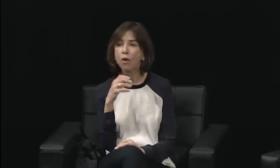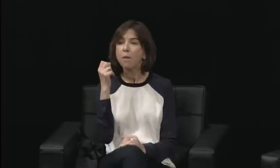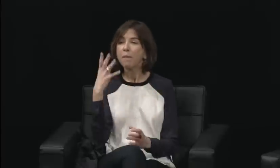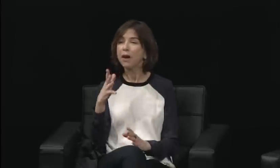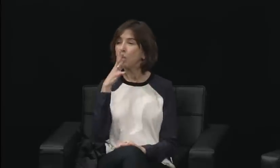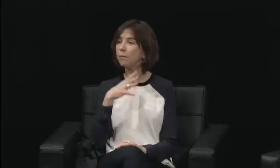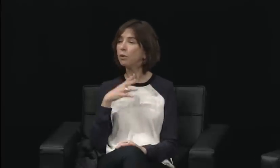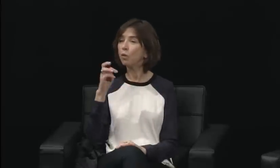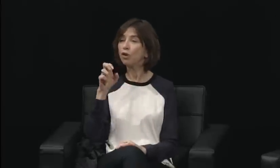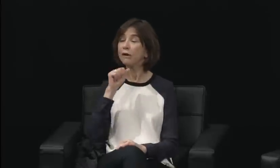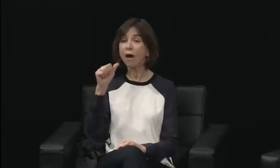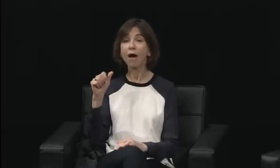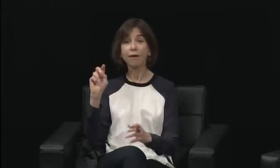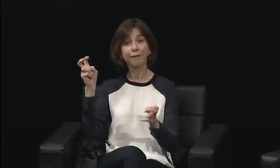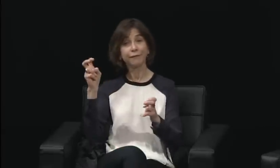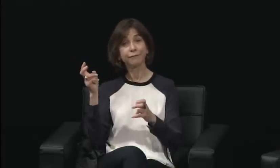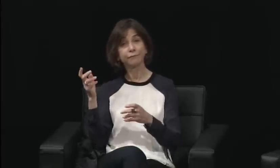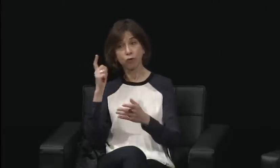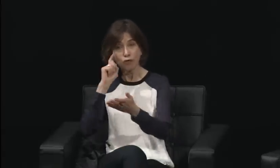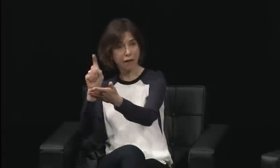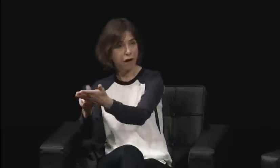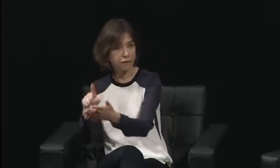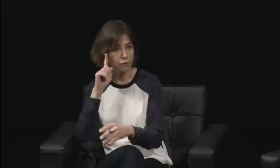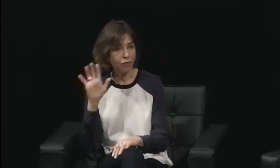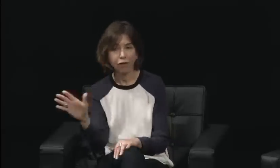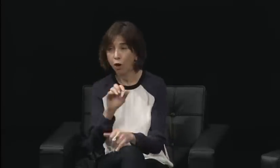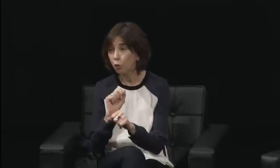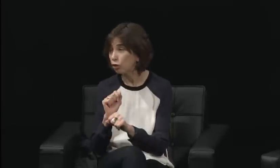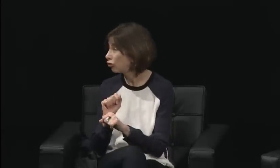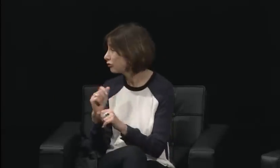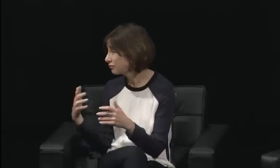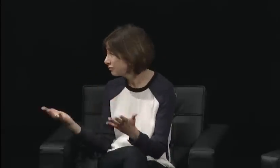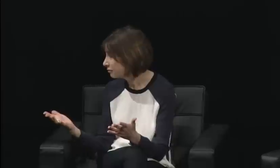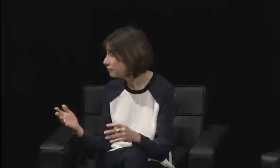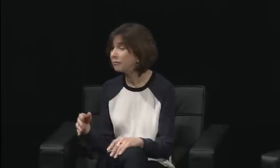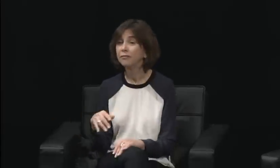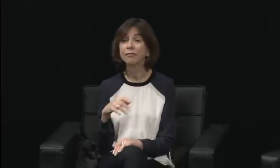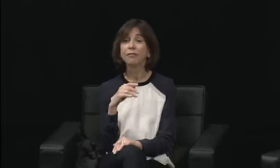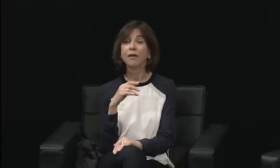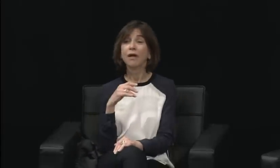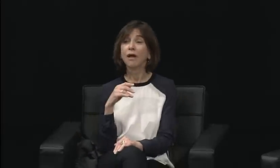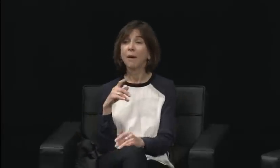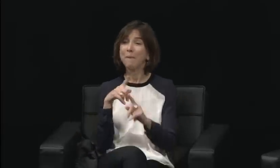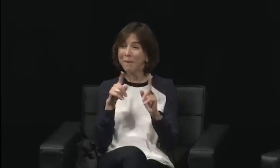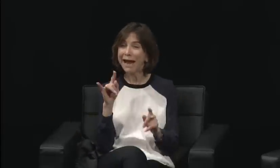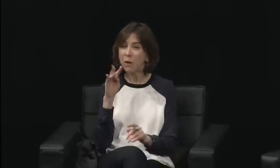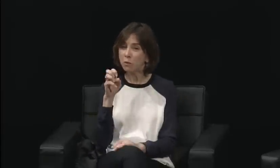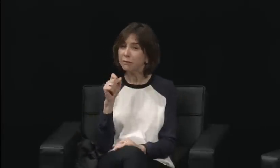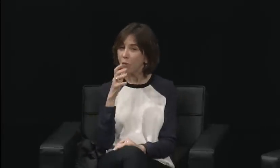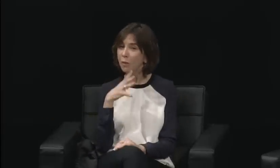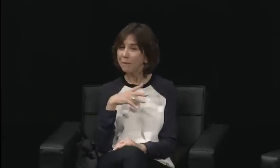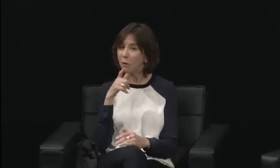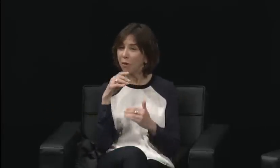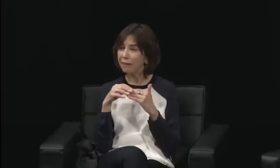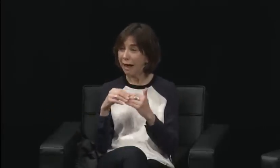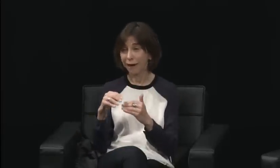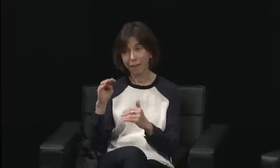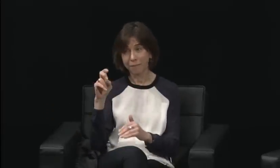during the movement that were overlooked. As I was riding the train to come here today, I was thinking about my experience in education,